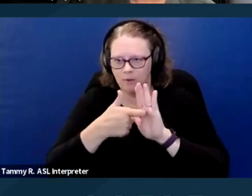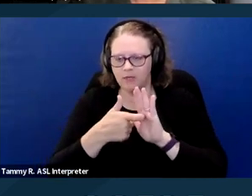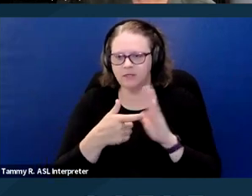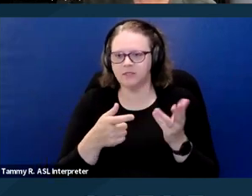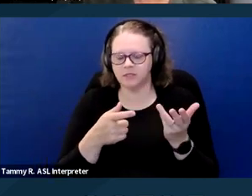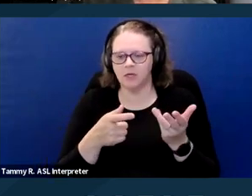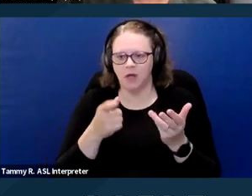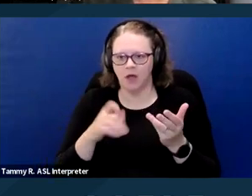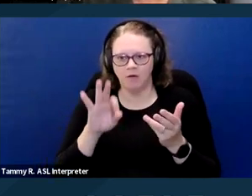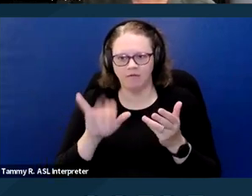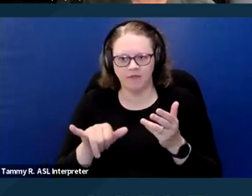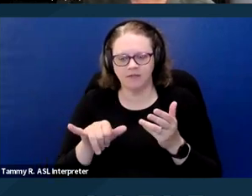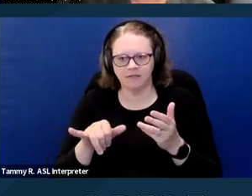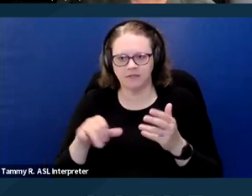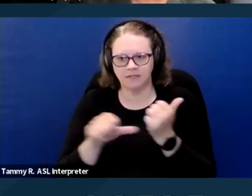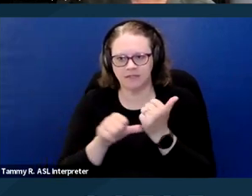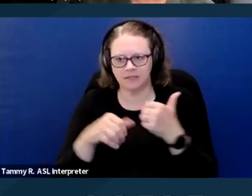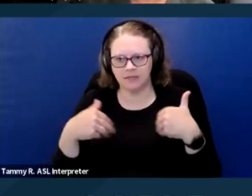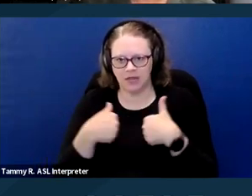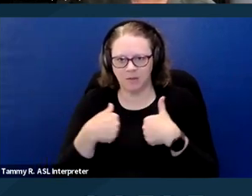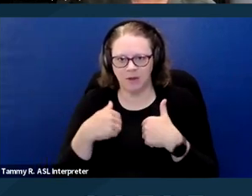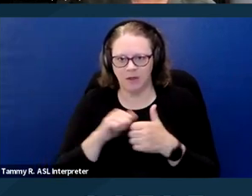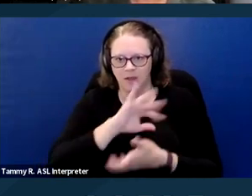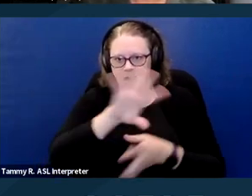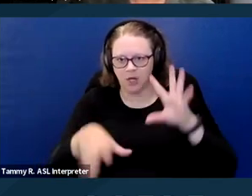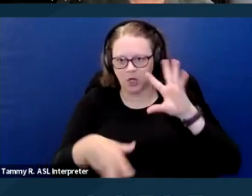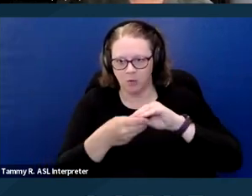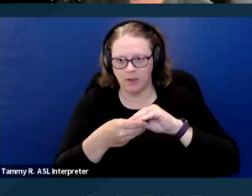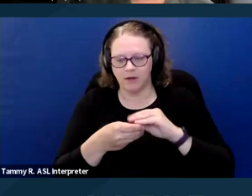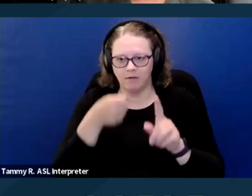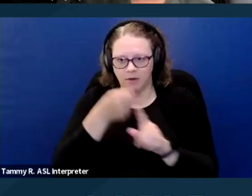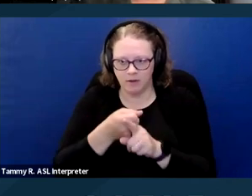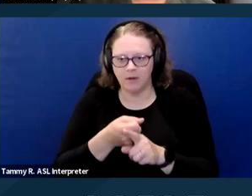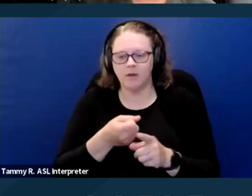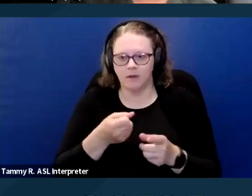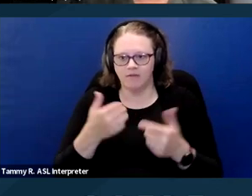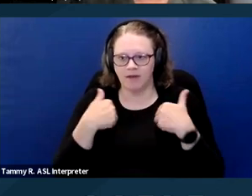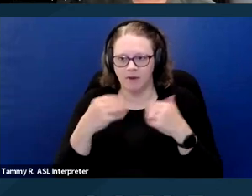of having multiple animals in the same dwelling may be considered when assessing whether or not there's an undue burden